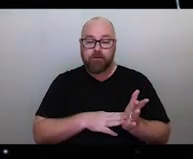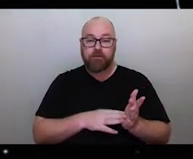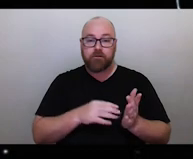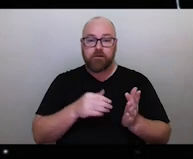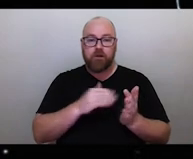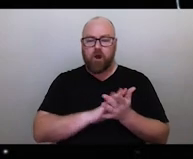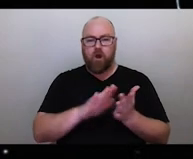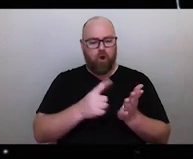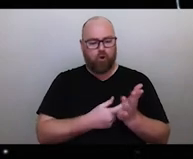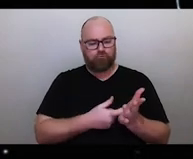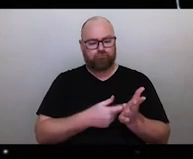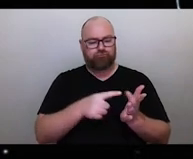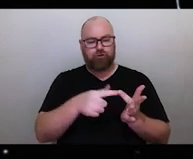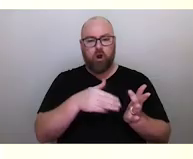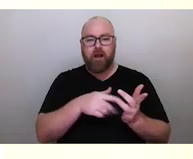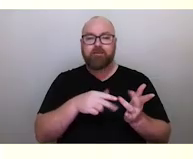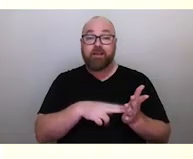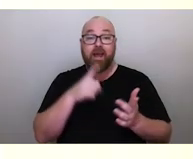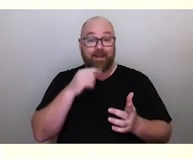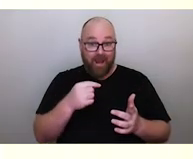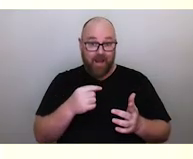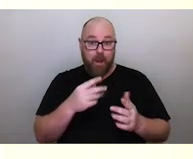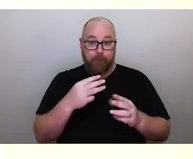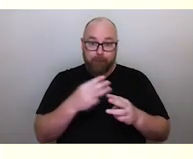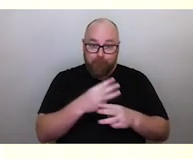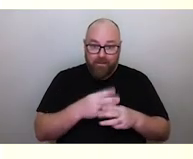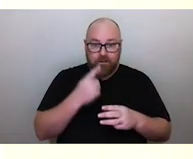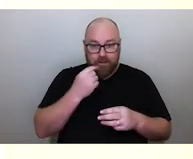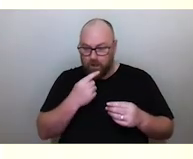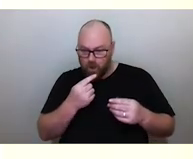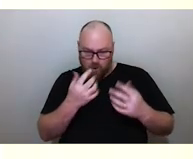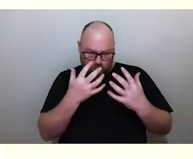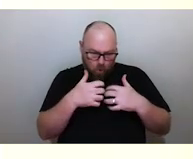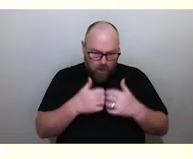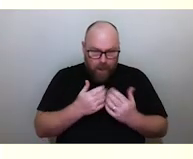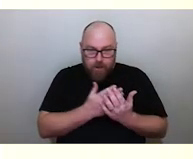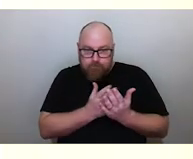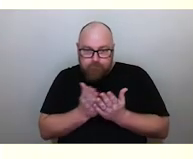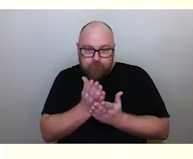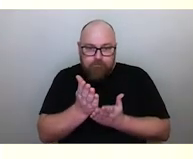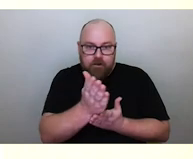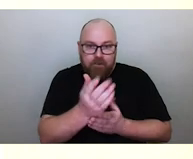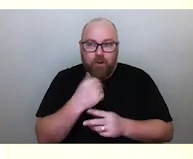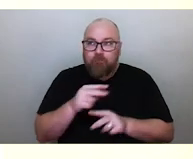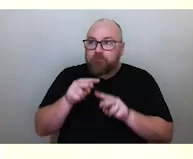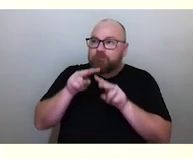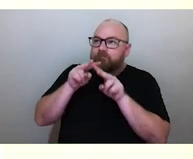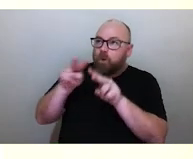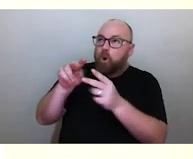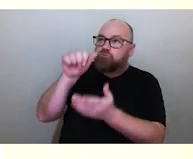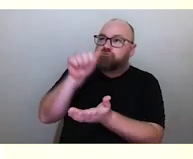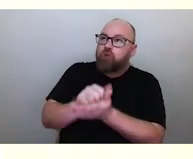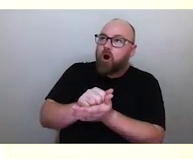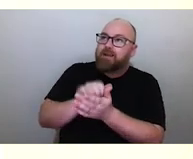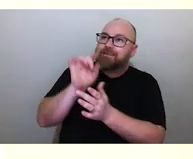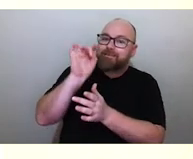using geometry and mathematics, you can work out what direction you need to go, but you have to look at those stars when they're low on the horizon.